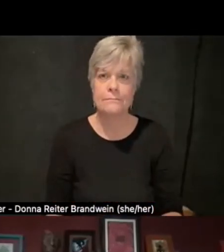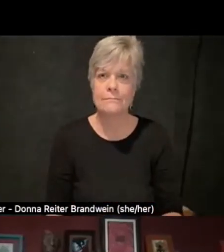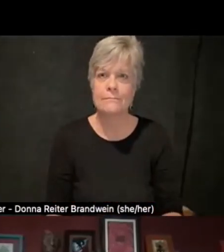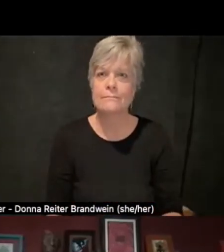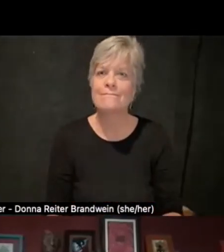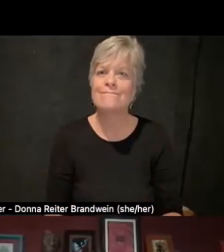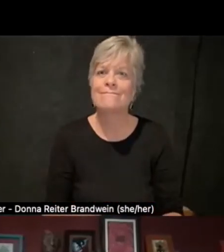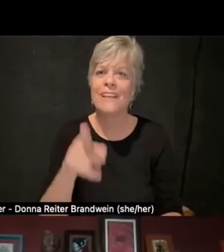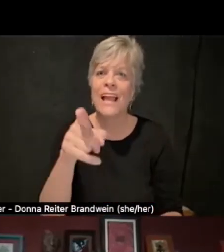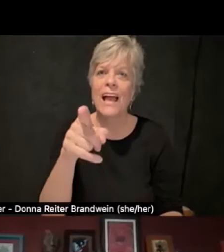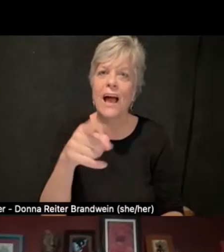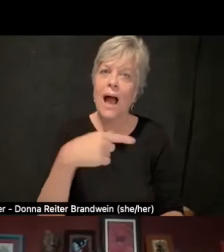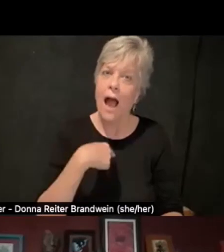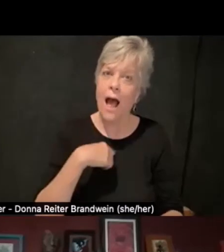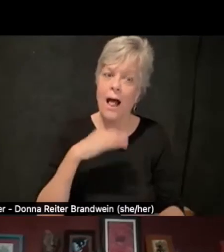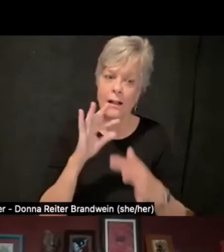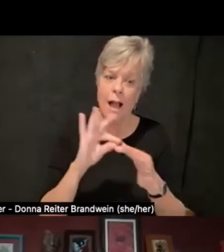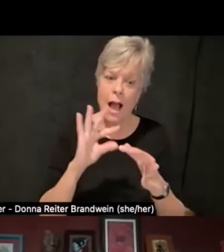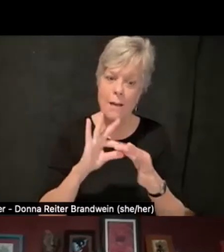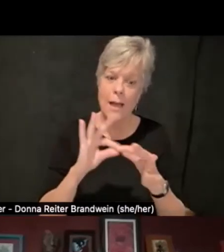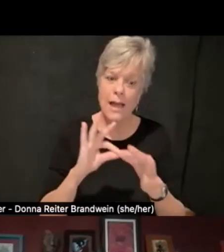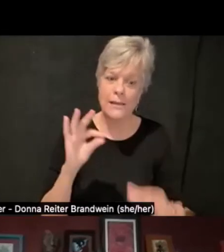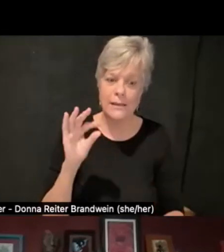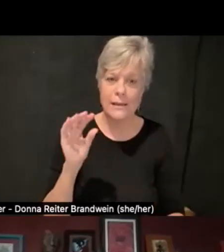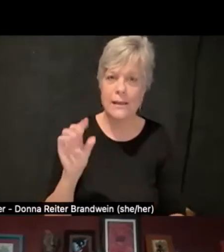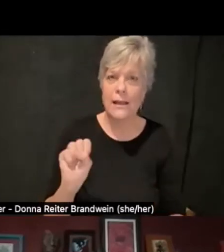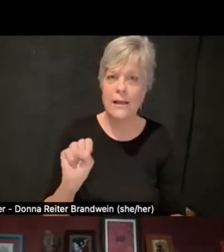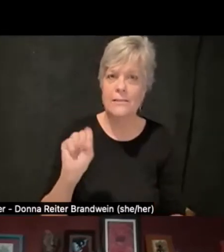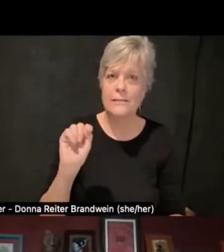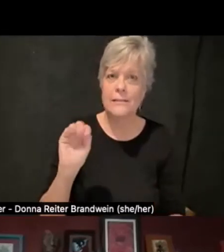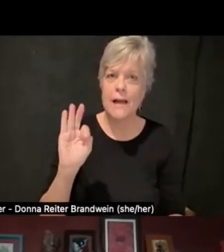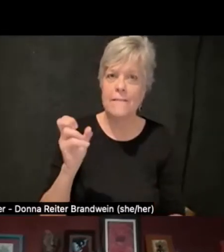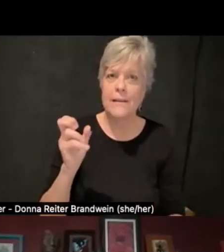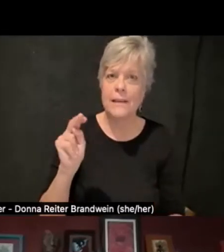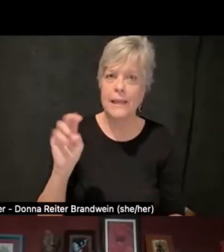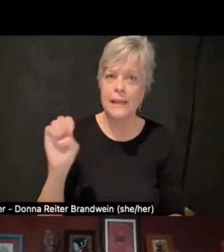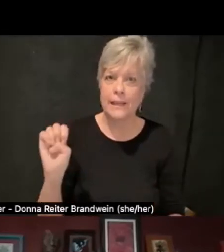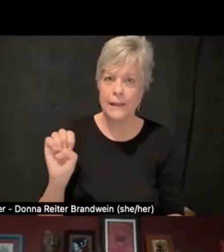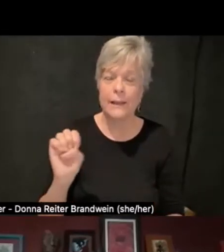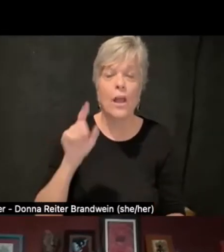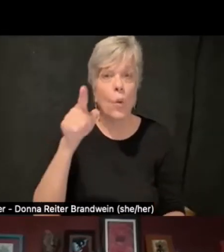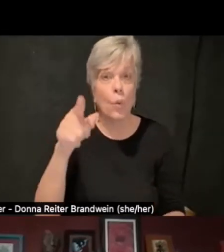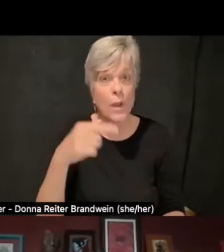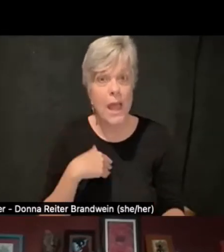So I'll comment on this. We have students who do action projects pretty regularly,